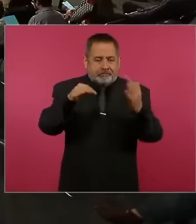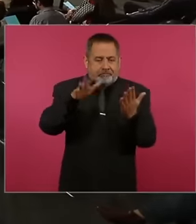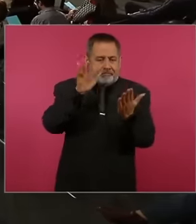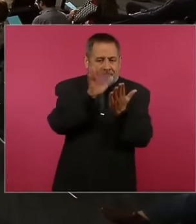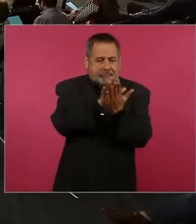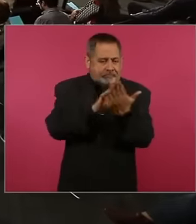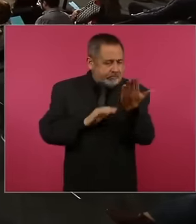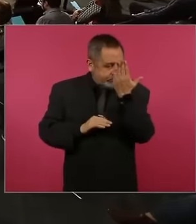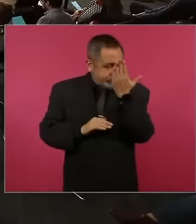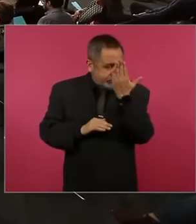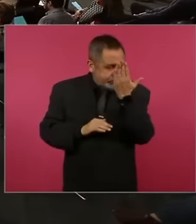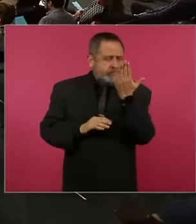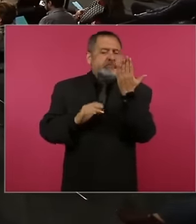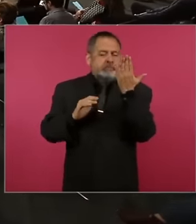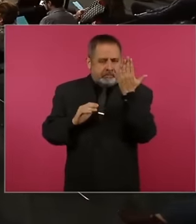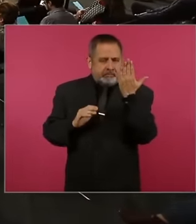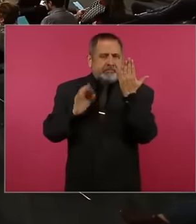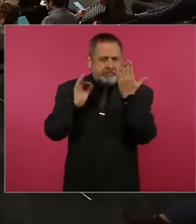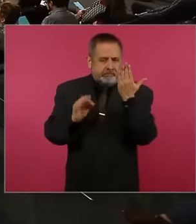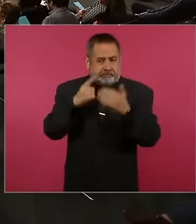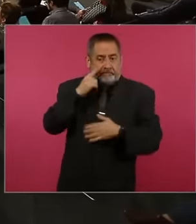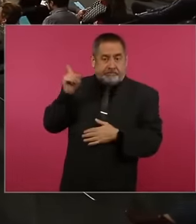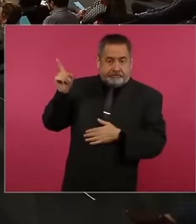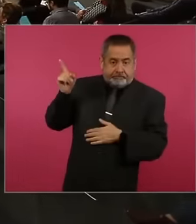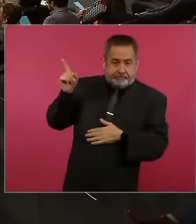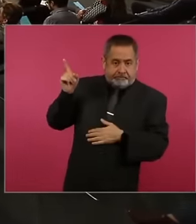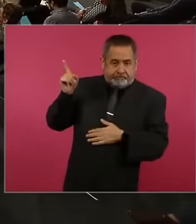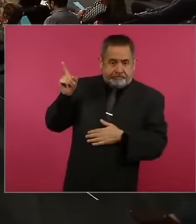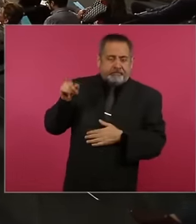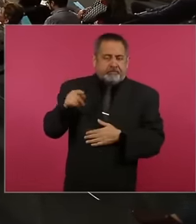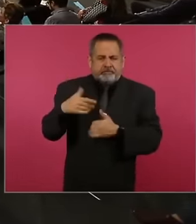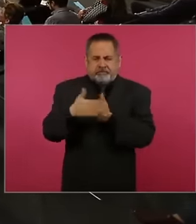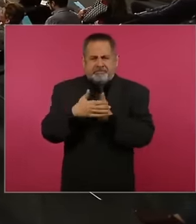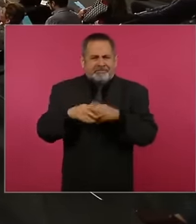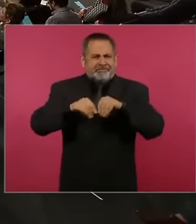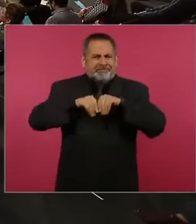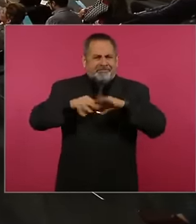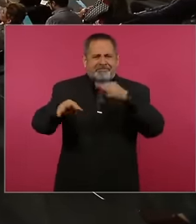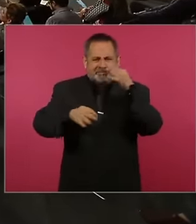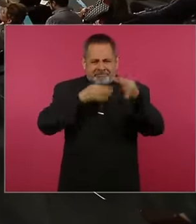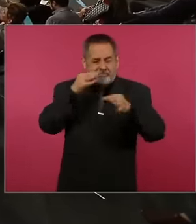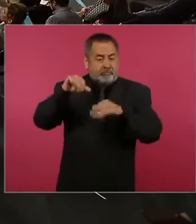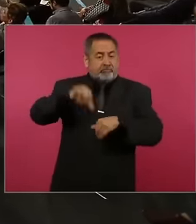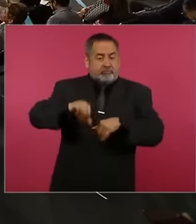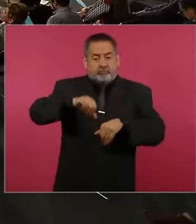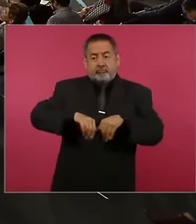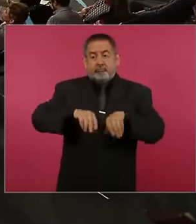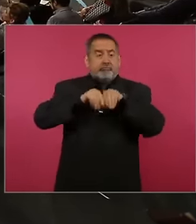there eh the data we are going to make a very clear brochure that is going to come out today where we are going